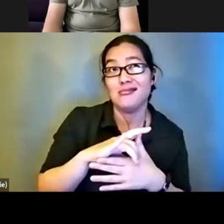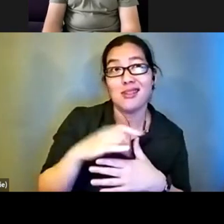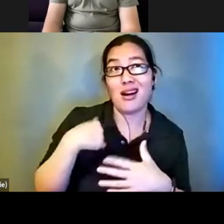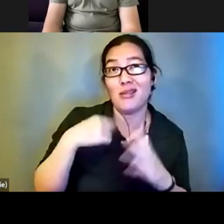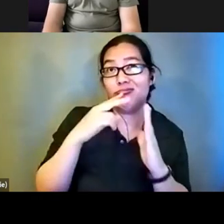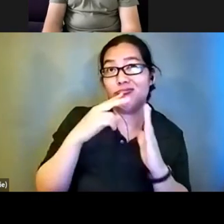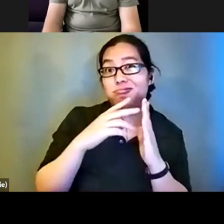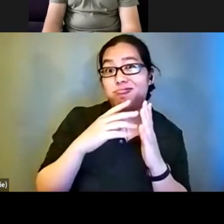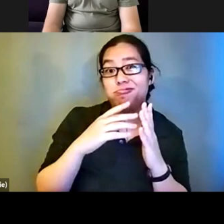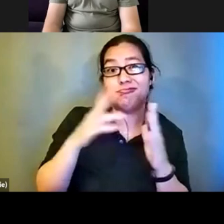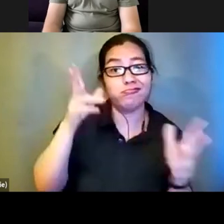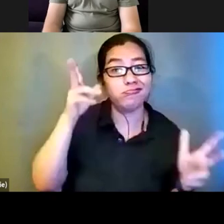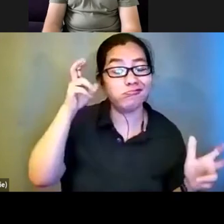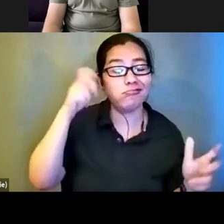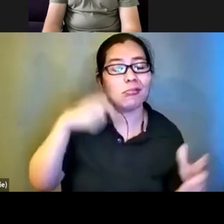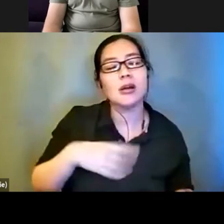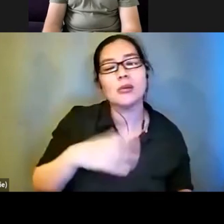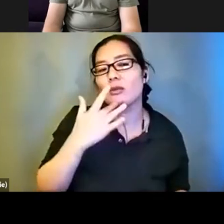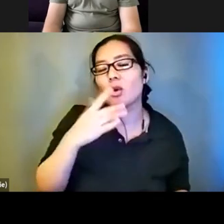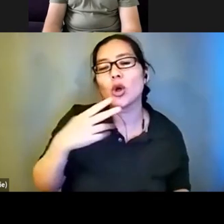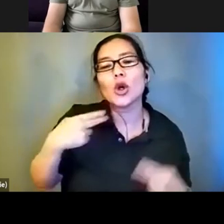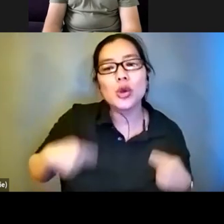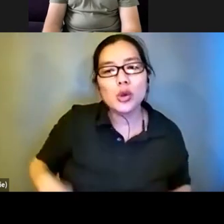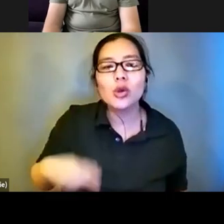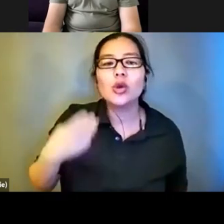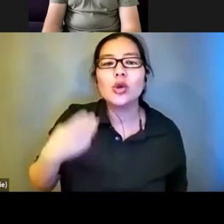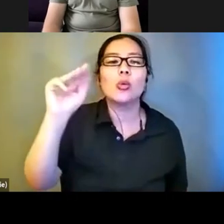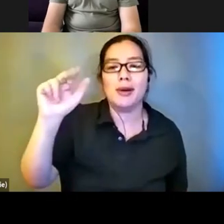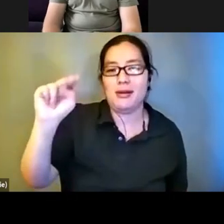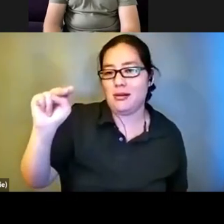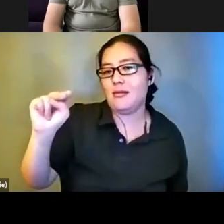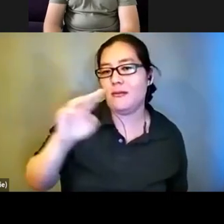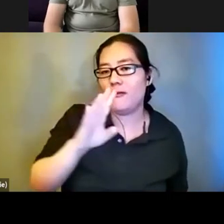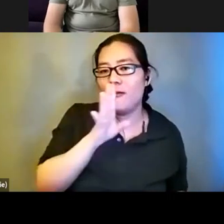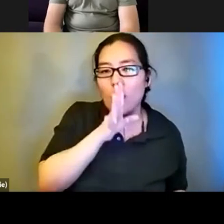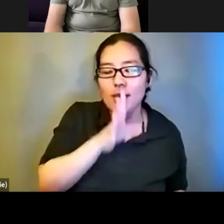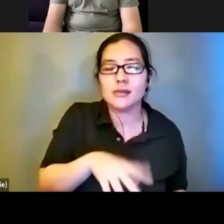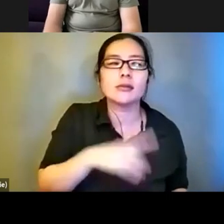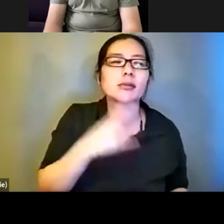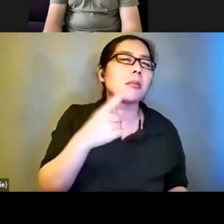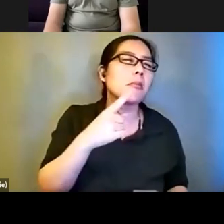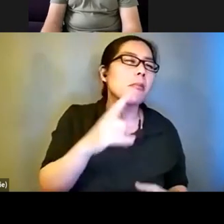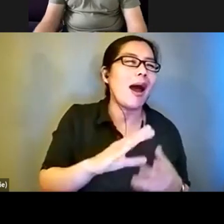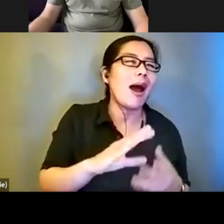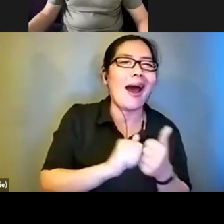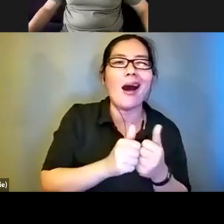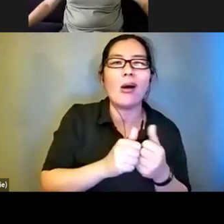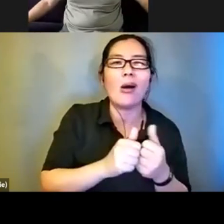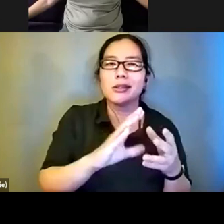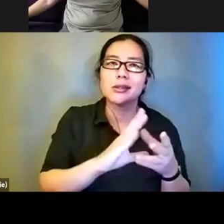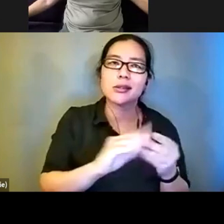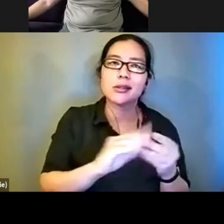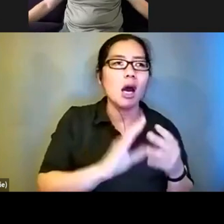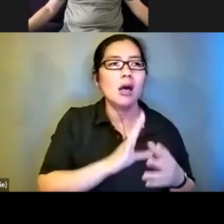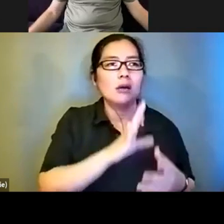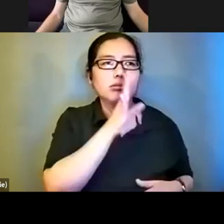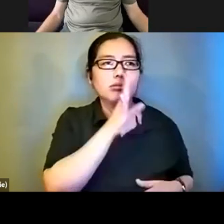prefer a human voice. There's something about the delivery, the inflection that, you know, even the most robust